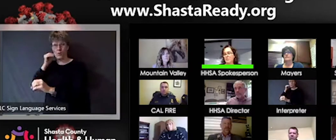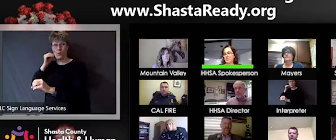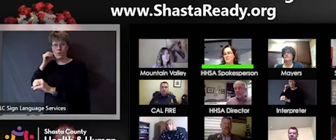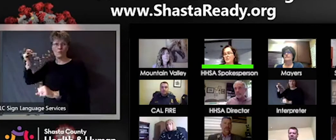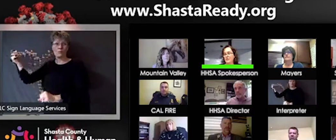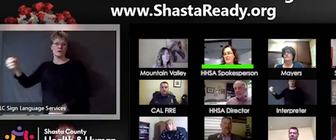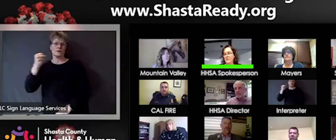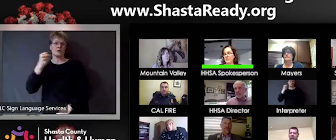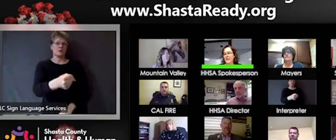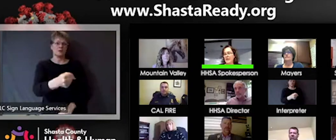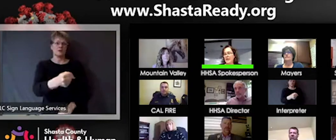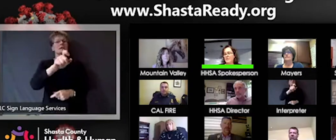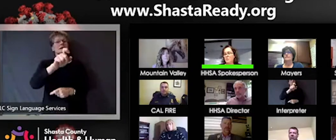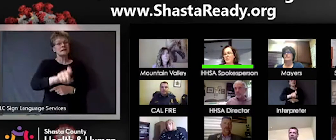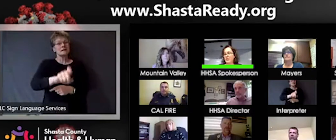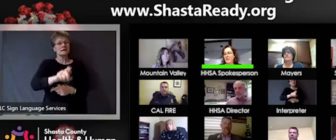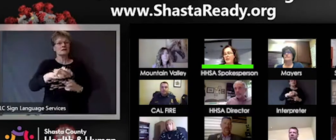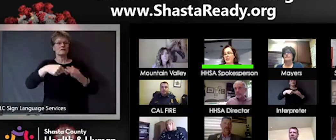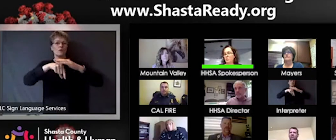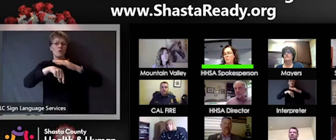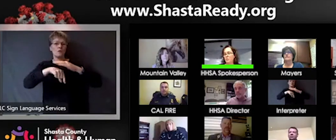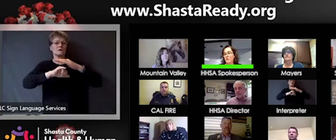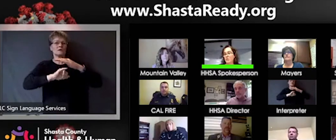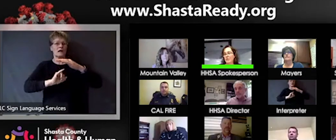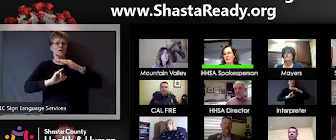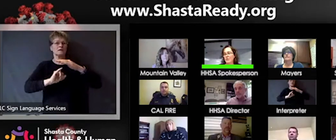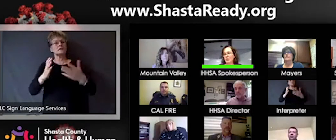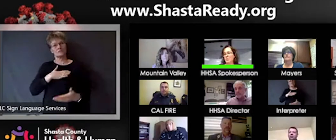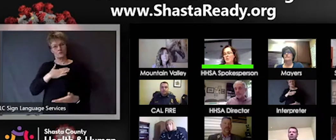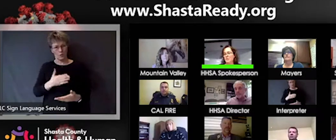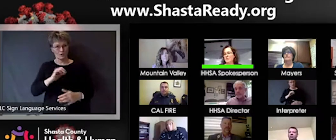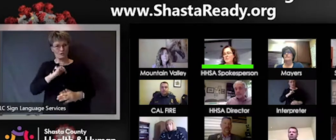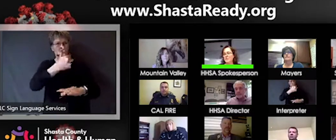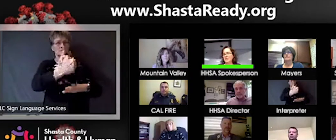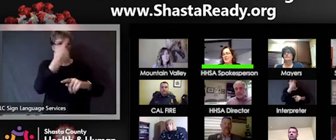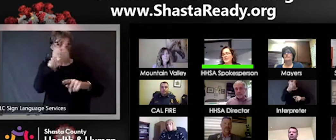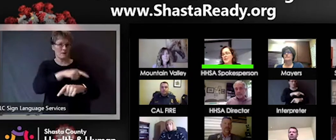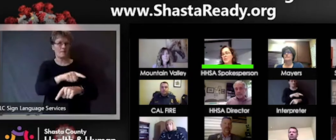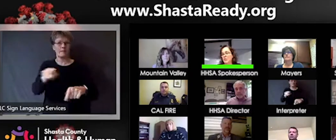option for them and then we are very grateful to our partners in Shasta